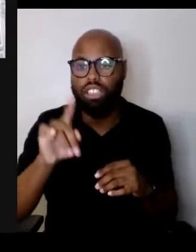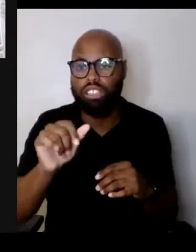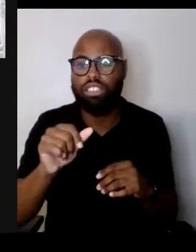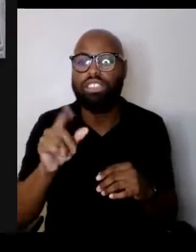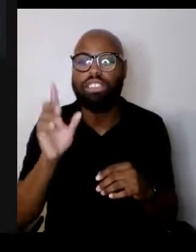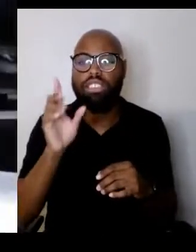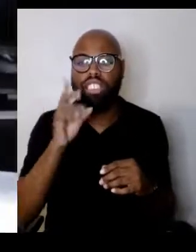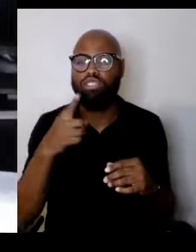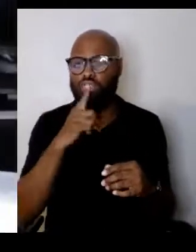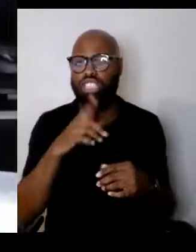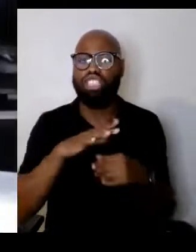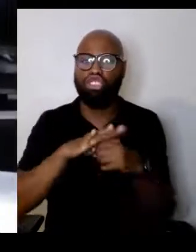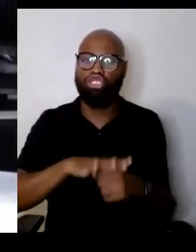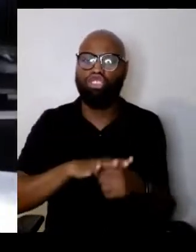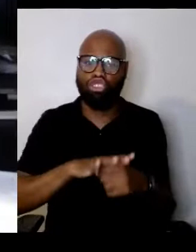take an action to